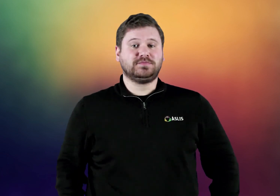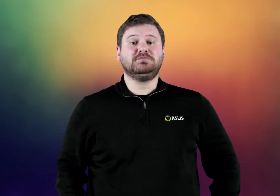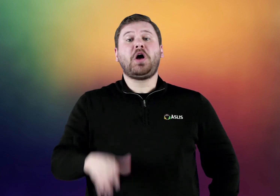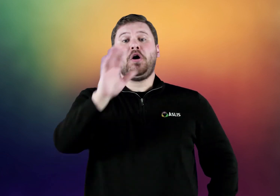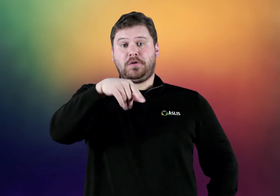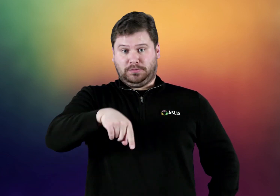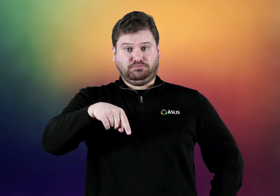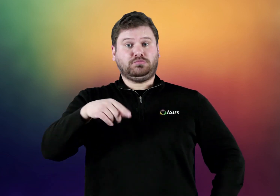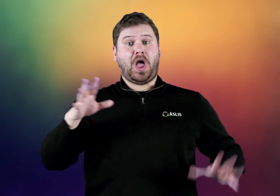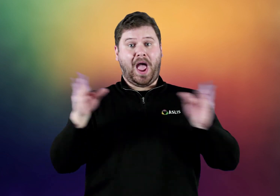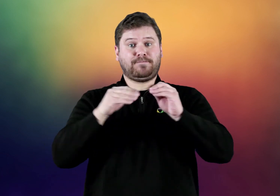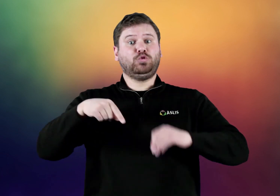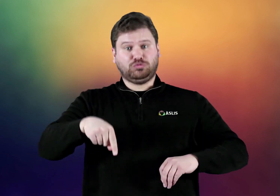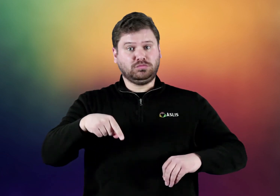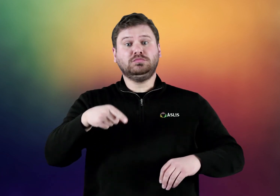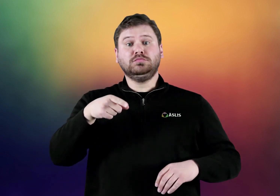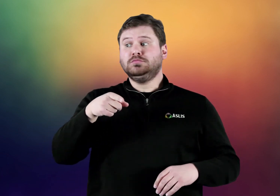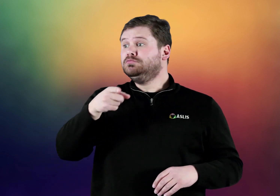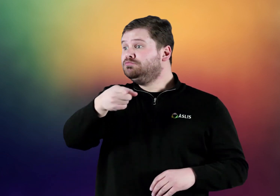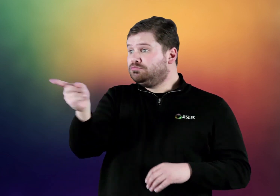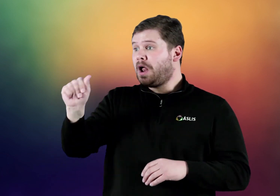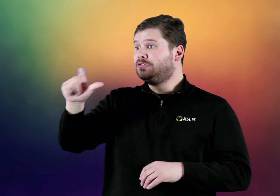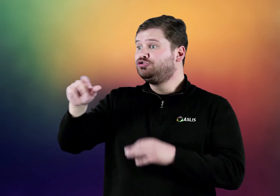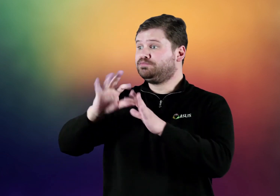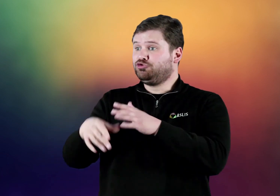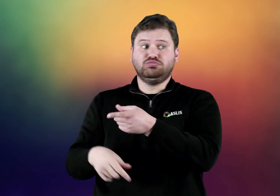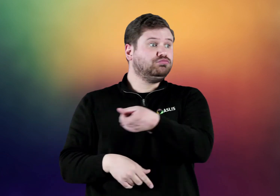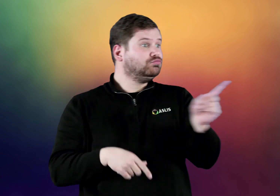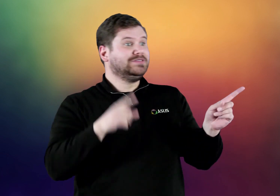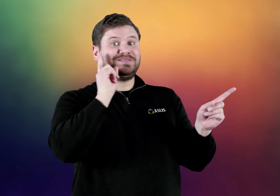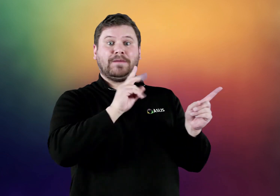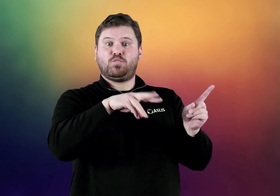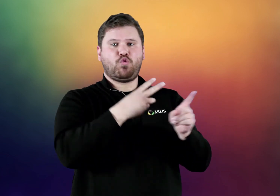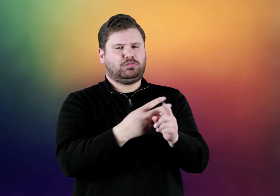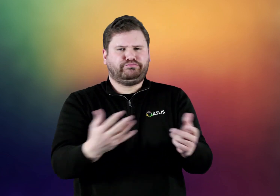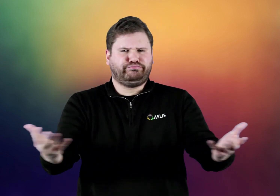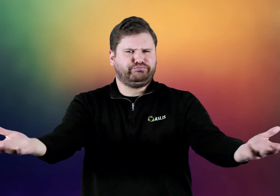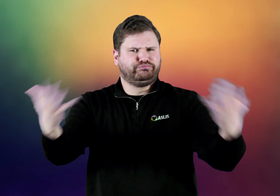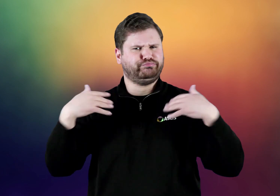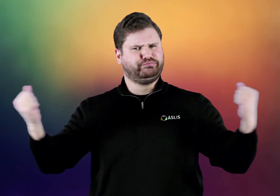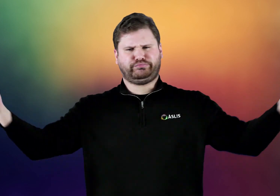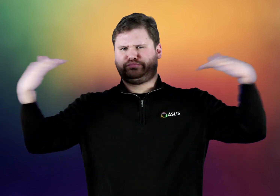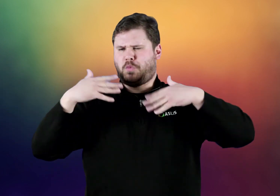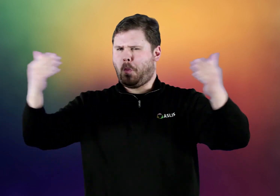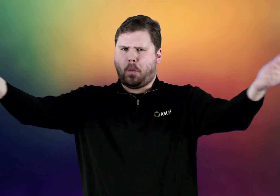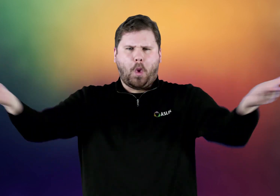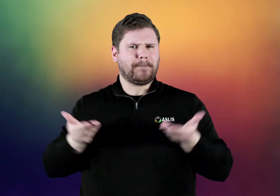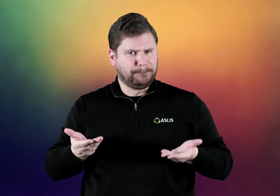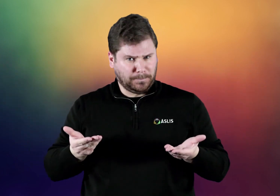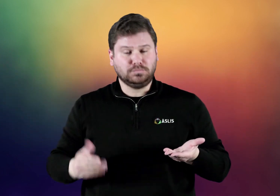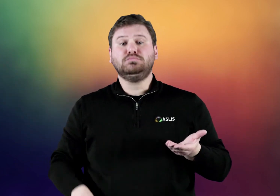ASL interpreters and the Deaf people are very welcomed to this conference.